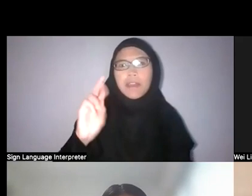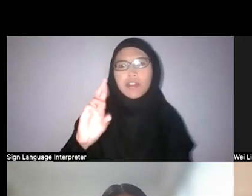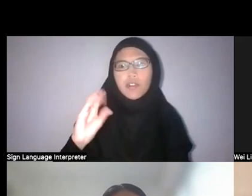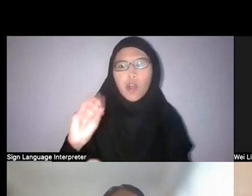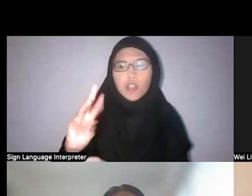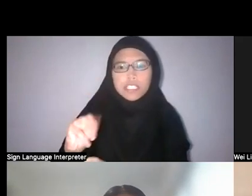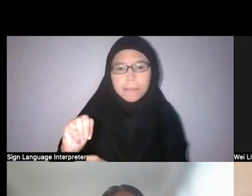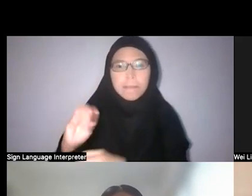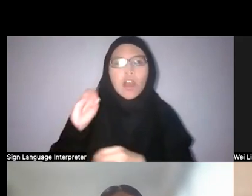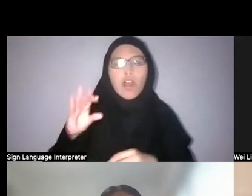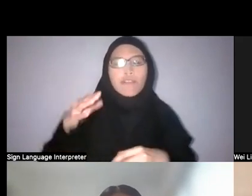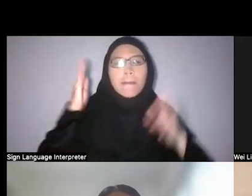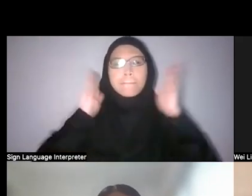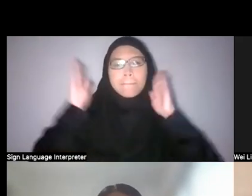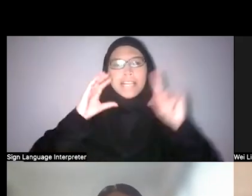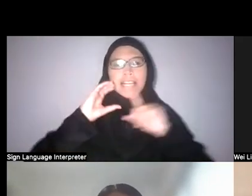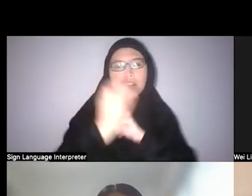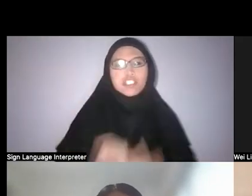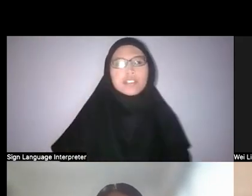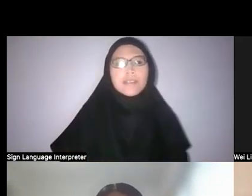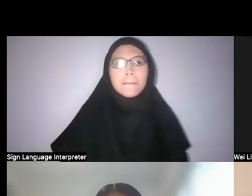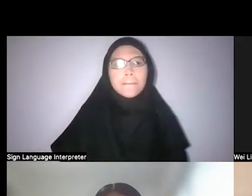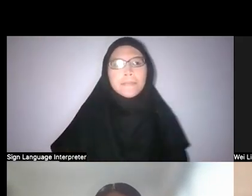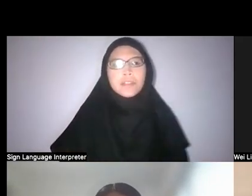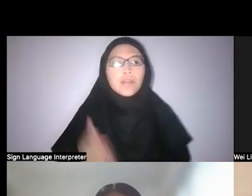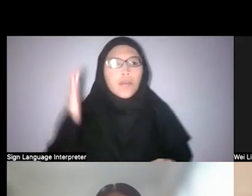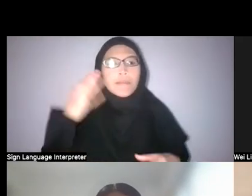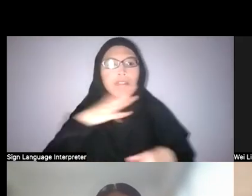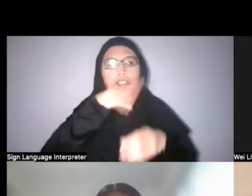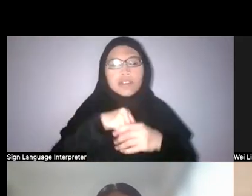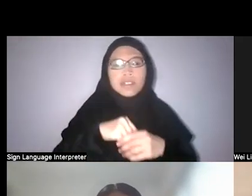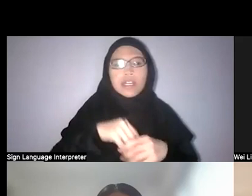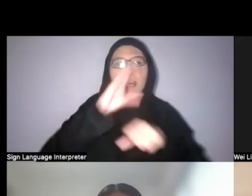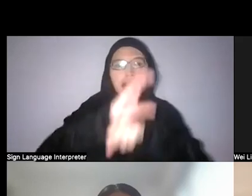Because for me it encompasses customs, spirituality,